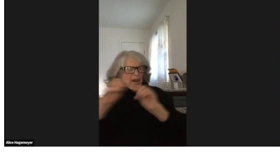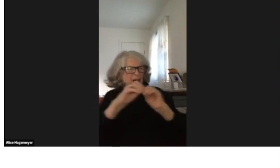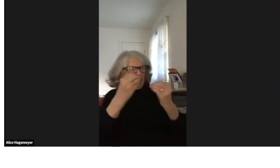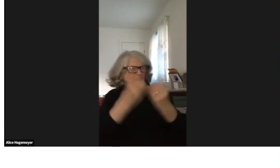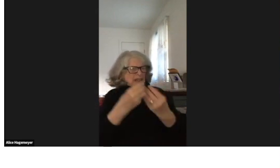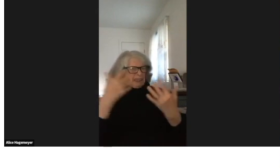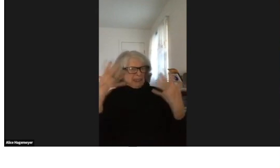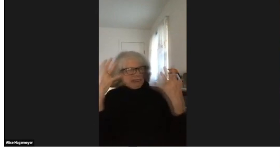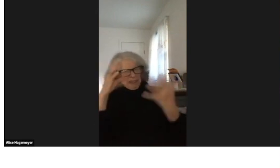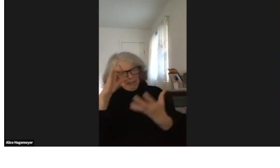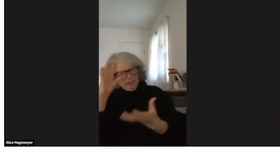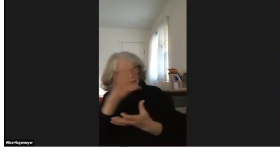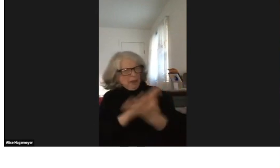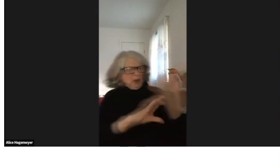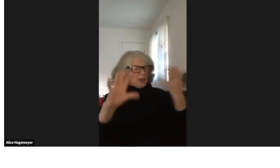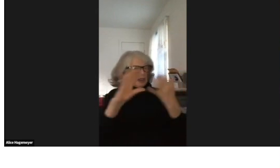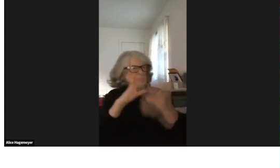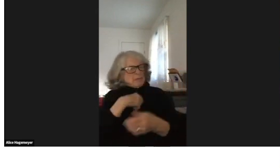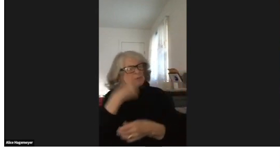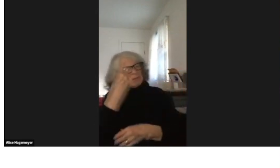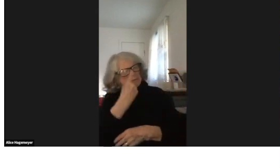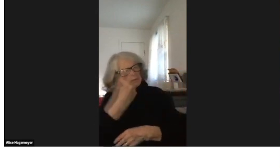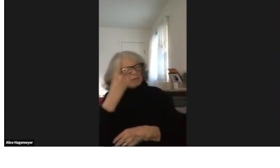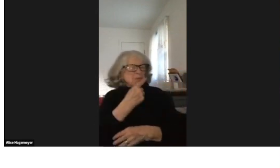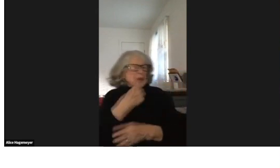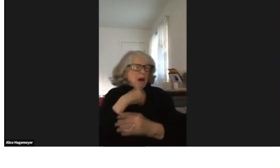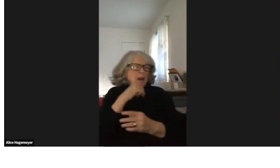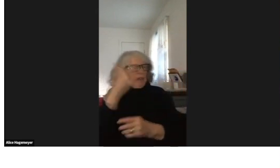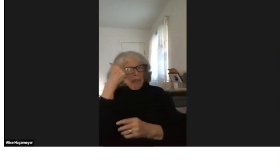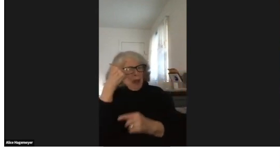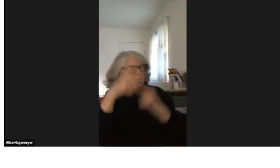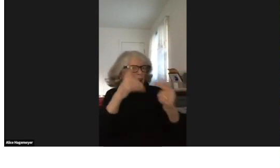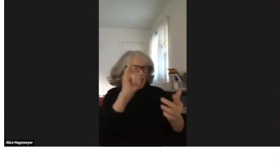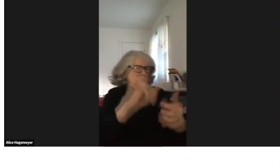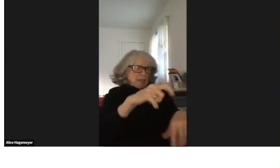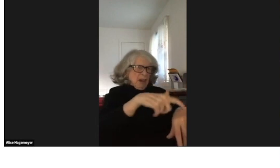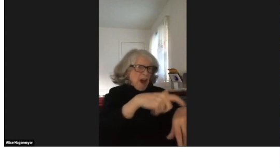We've got all of these terms, all of these names. It was confusing to me.